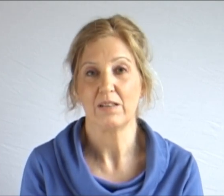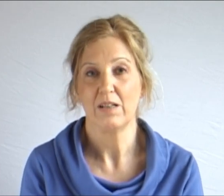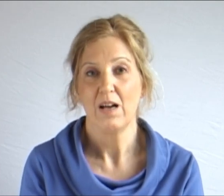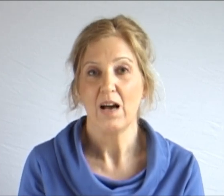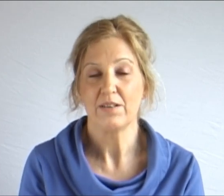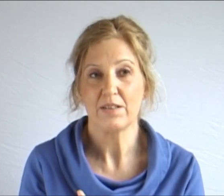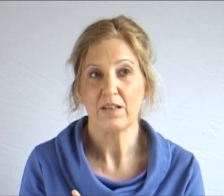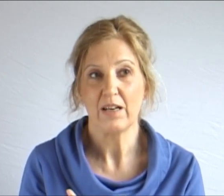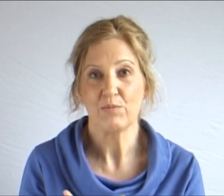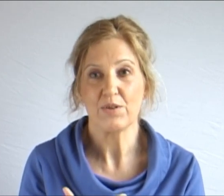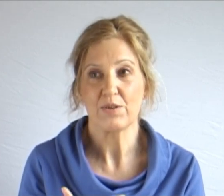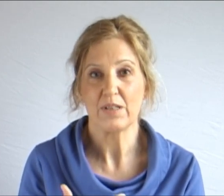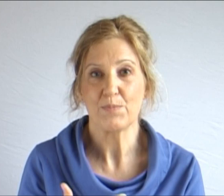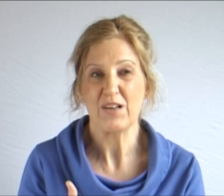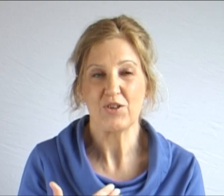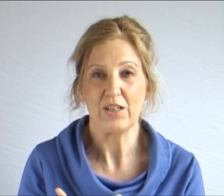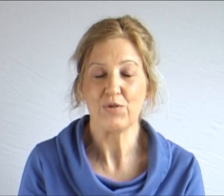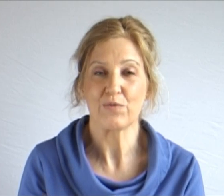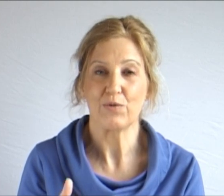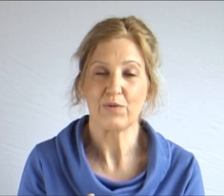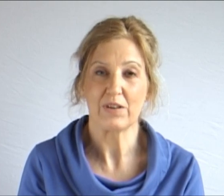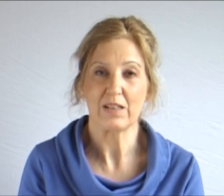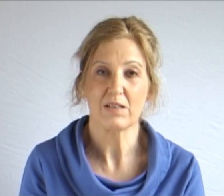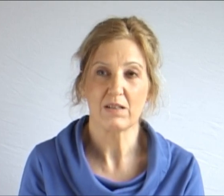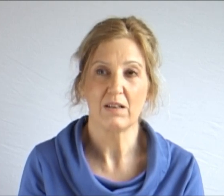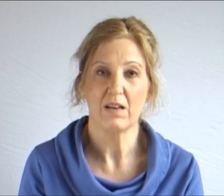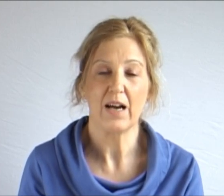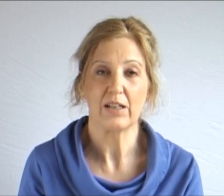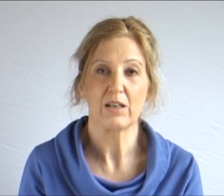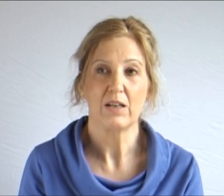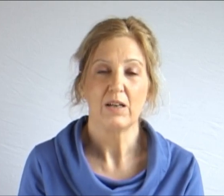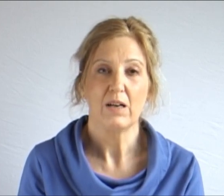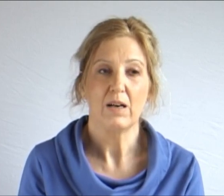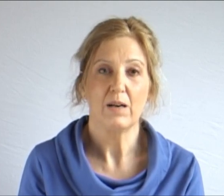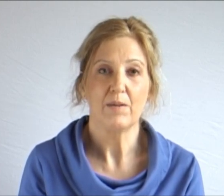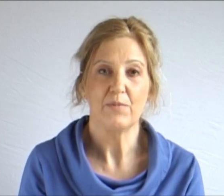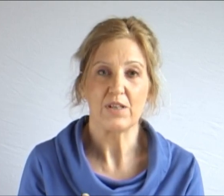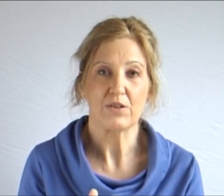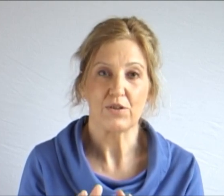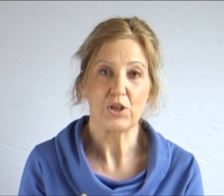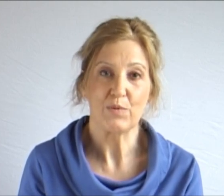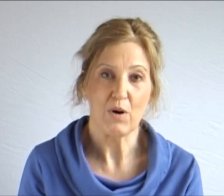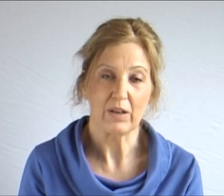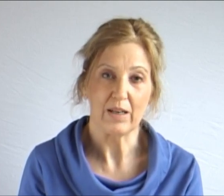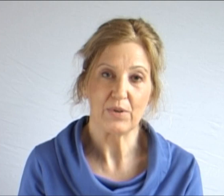and it was especially useful for things like visits to the supermarket